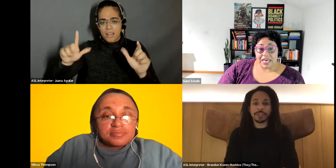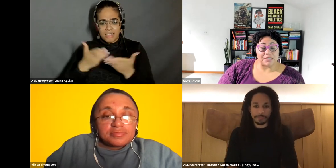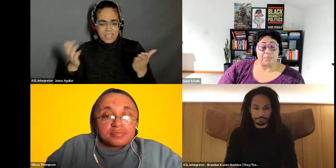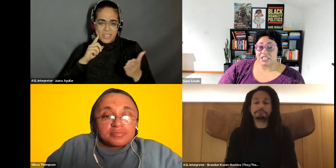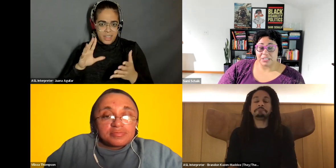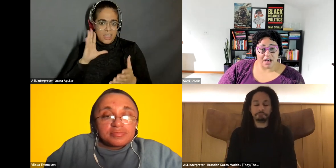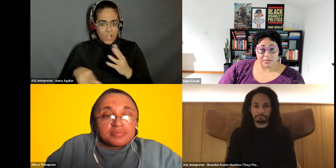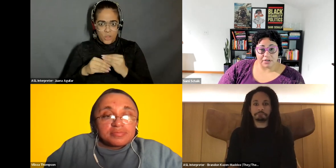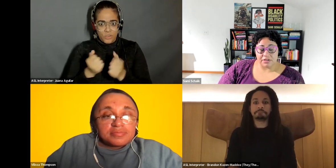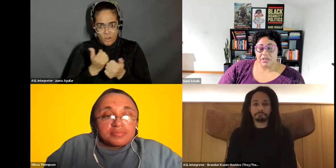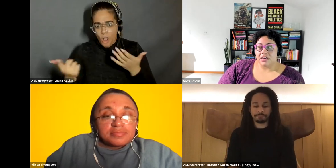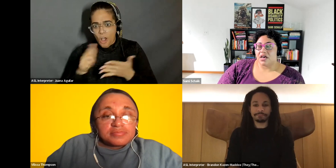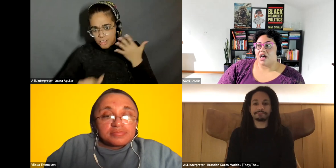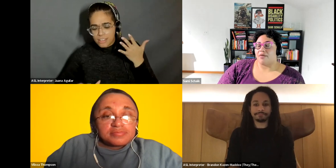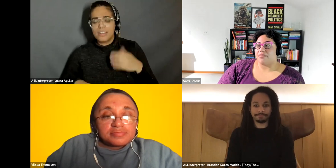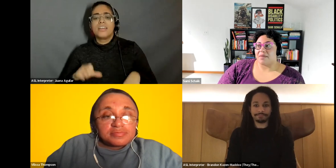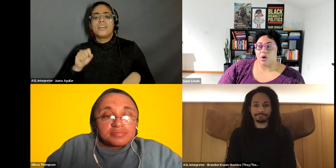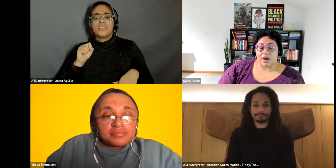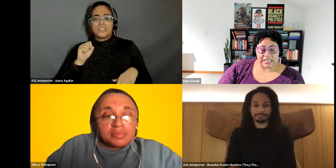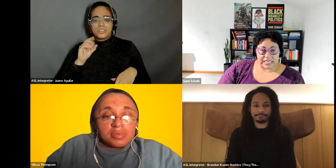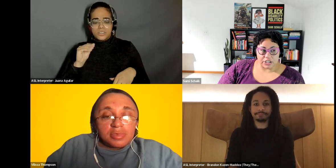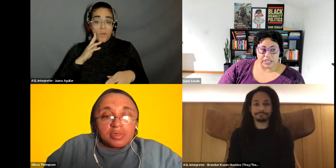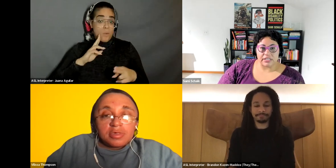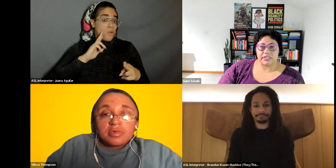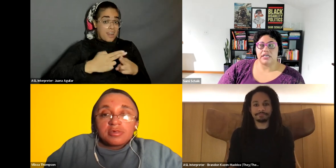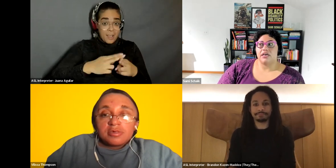Sami Schalk: as much as possible, naming organizations.